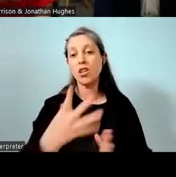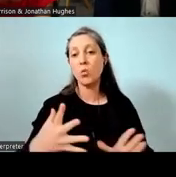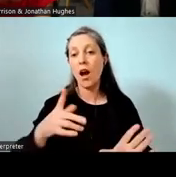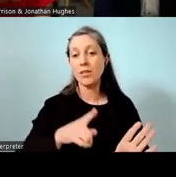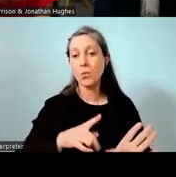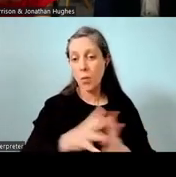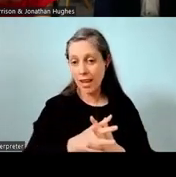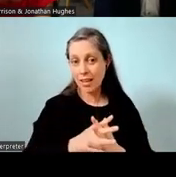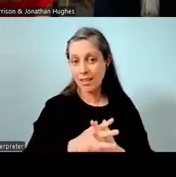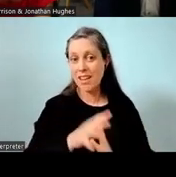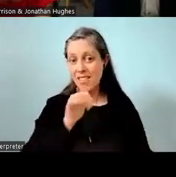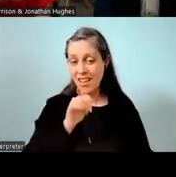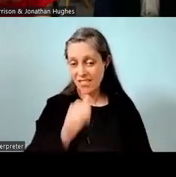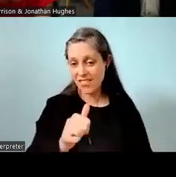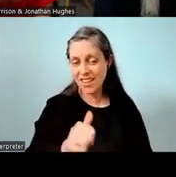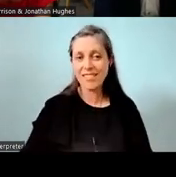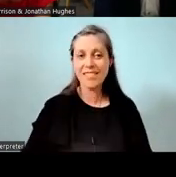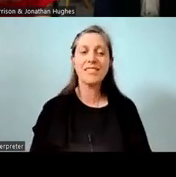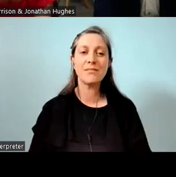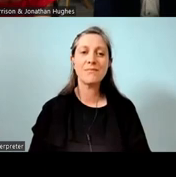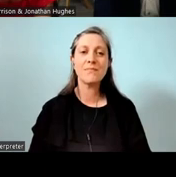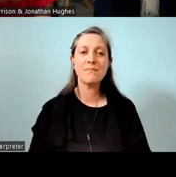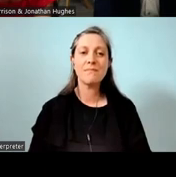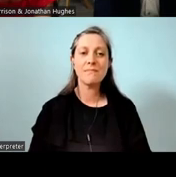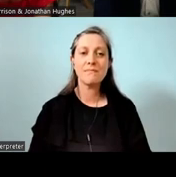because you meet a bunch of new people